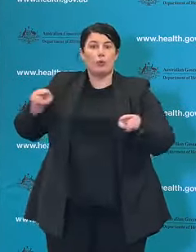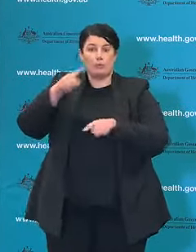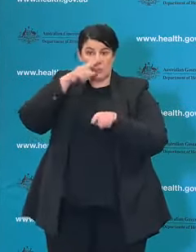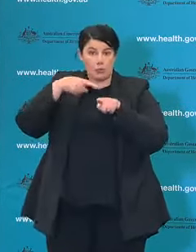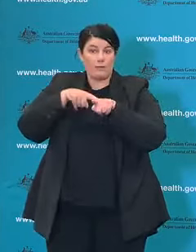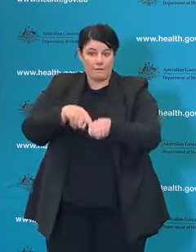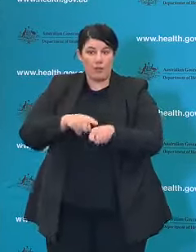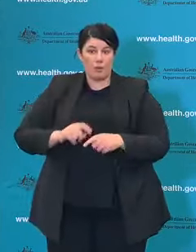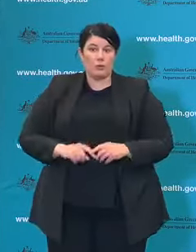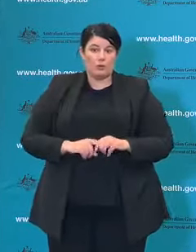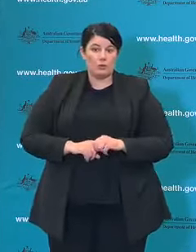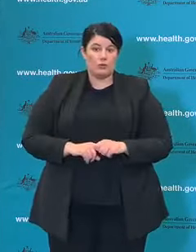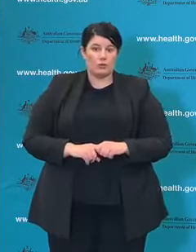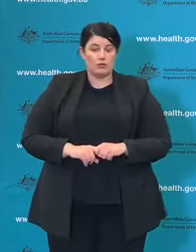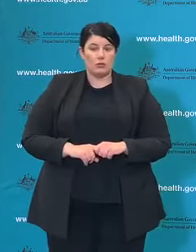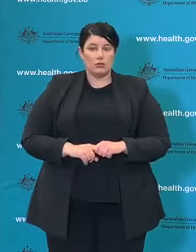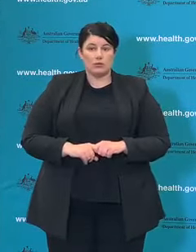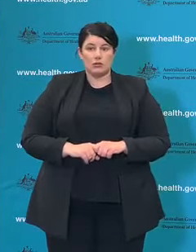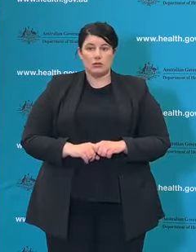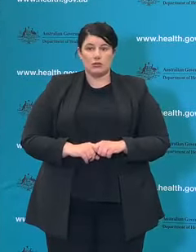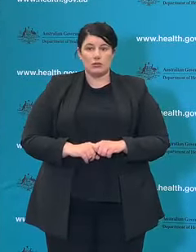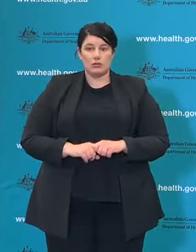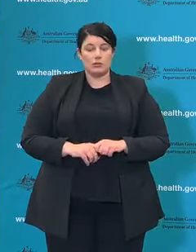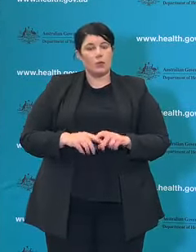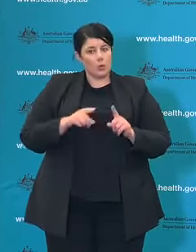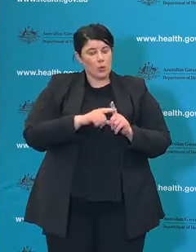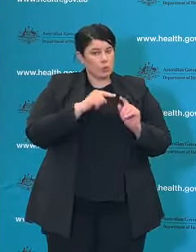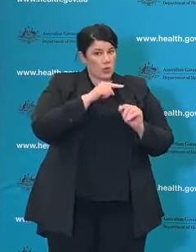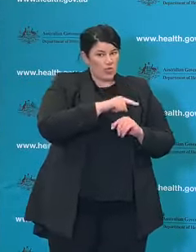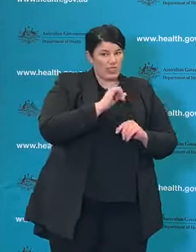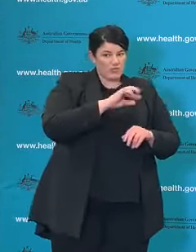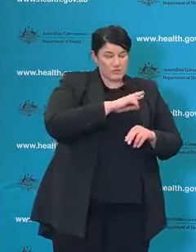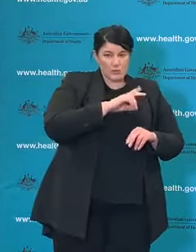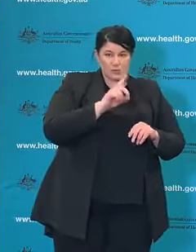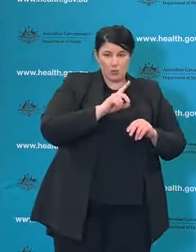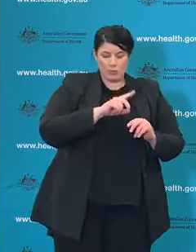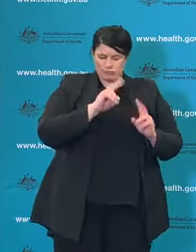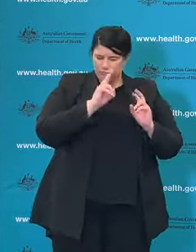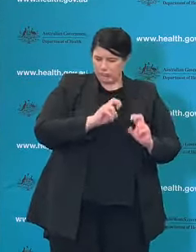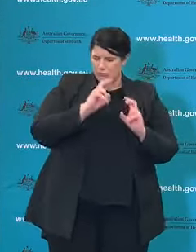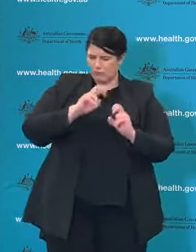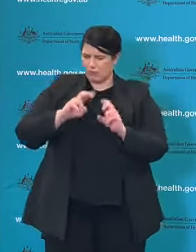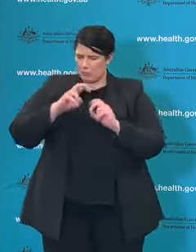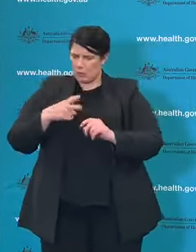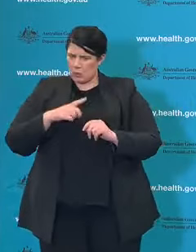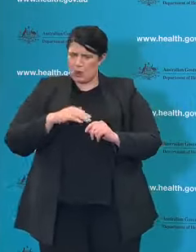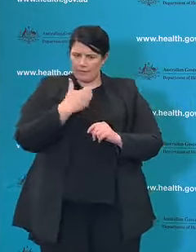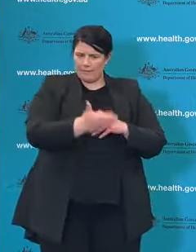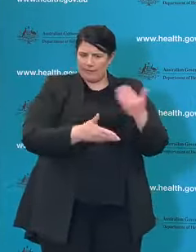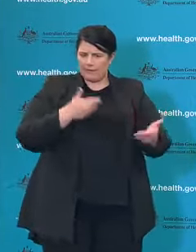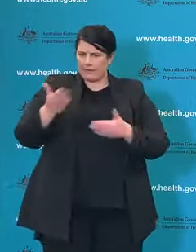But they're also the experts in investigating and uncovering why these transmissions may have occurred.